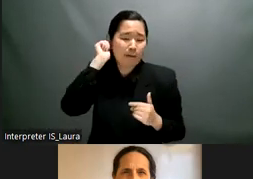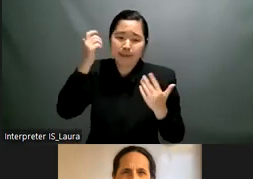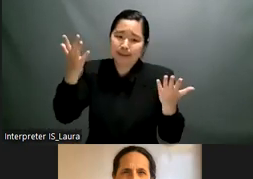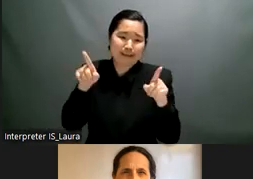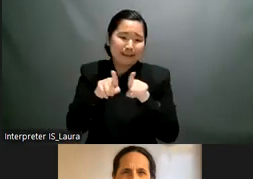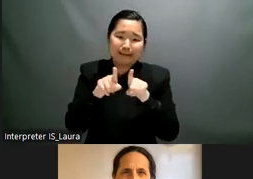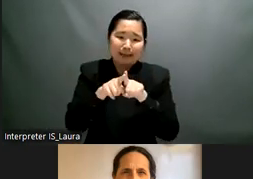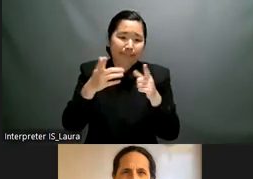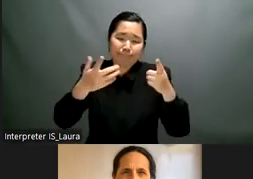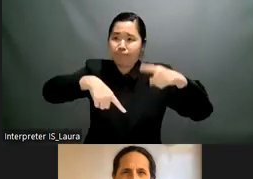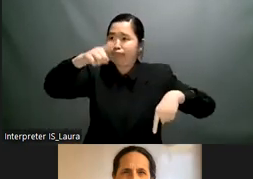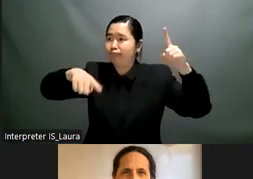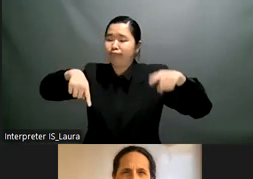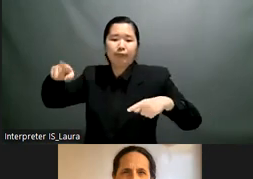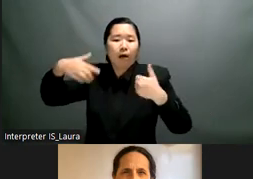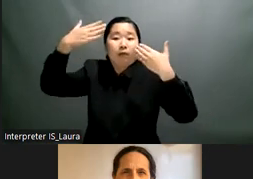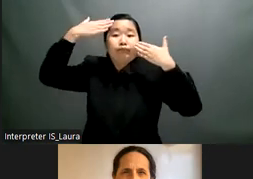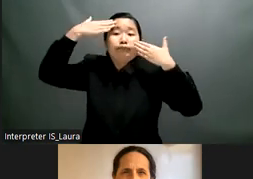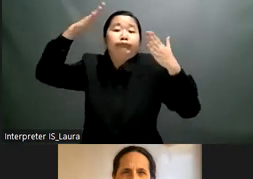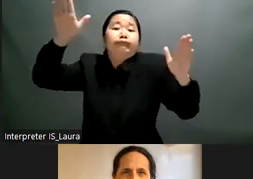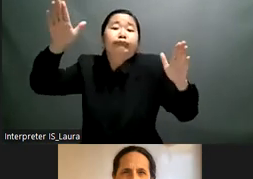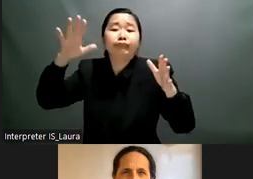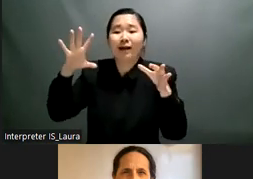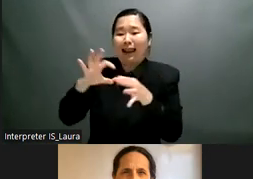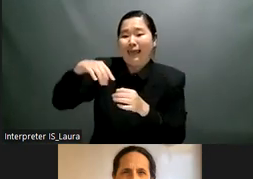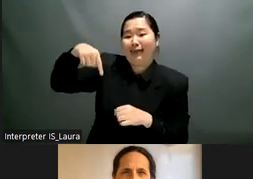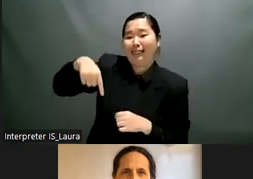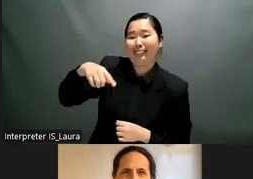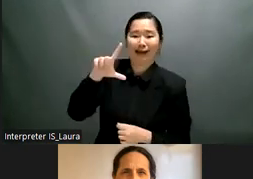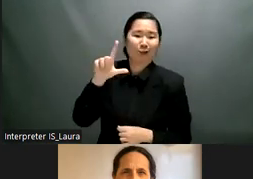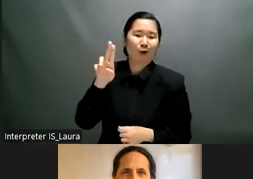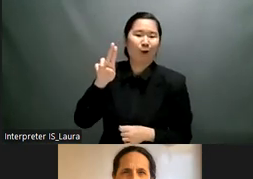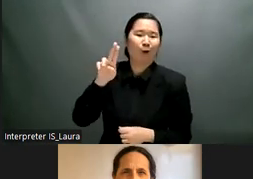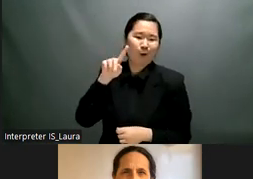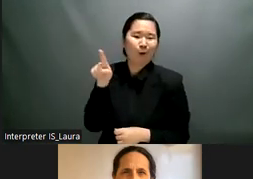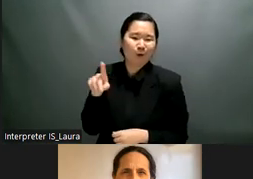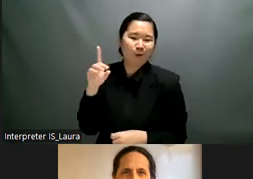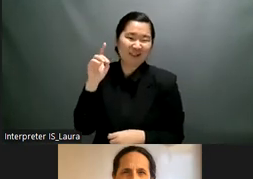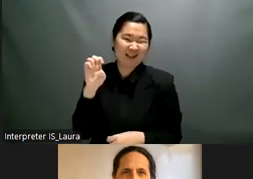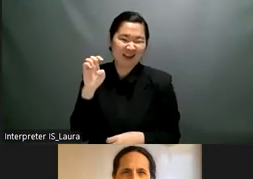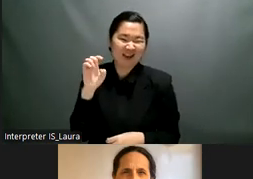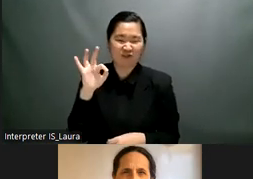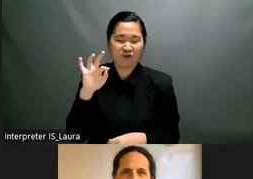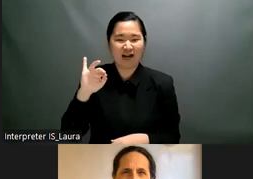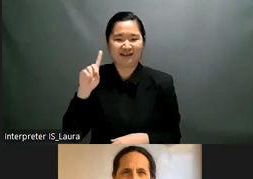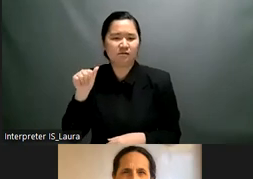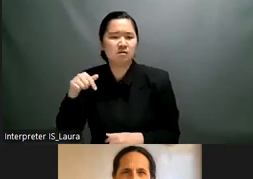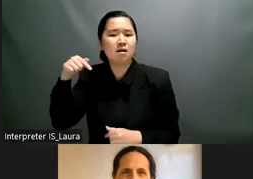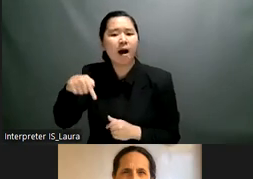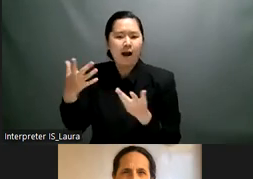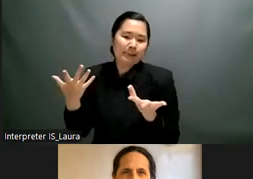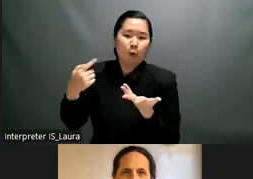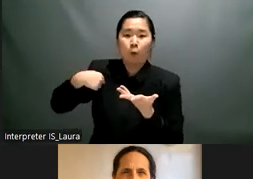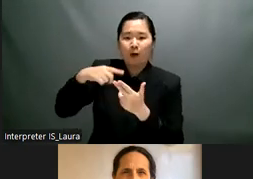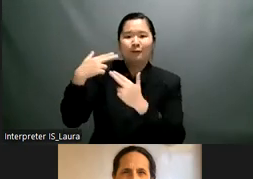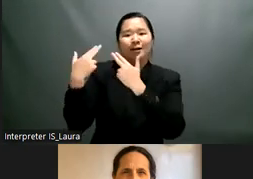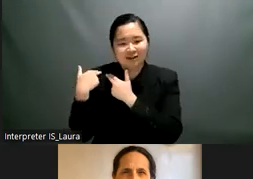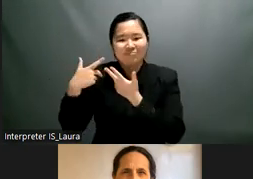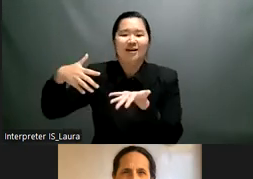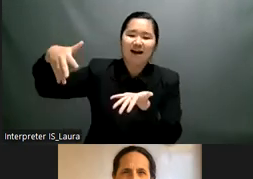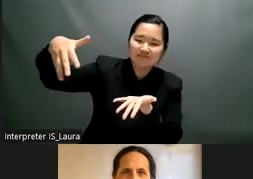women with disabilities to the feminism which is uh which is lacking today in latin america our